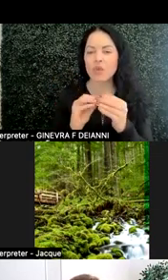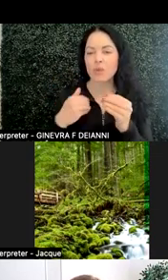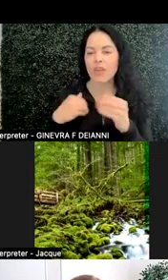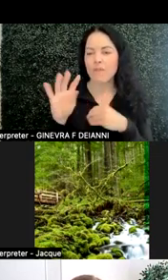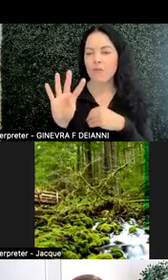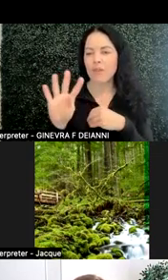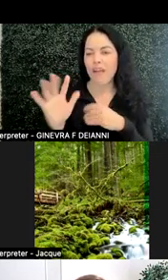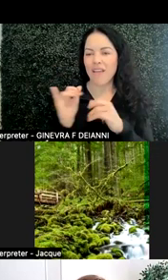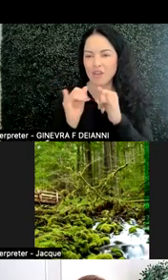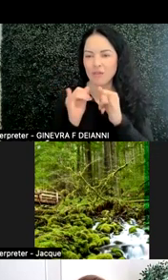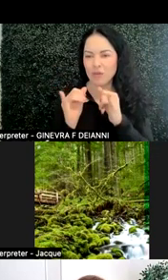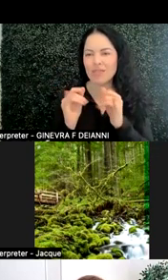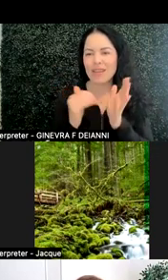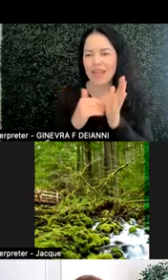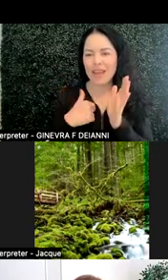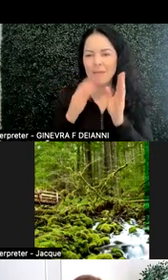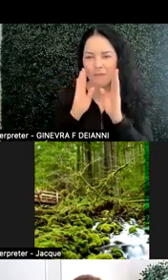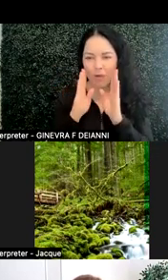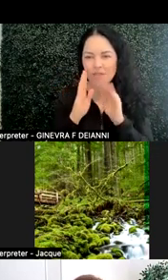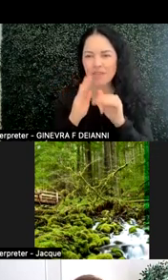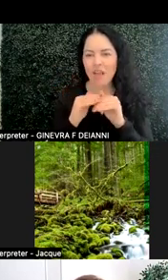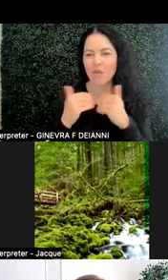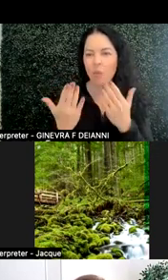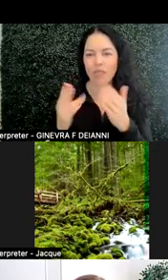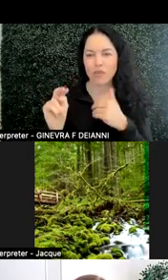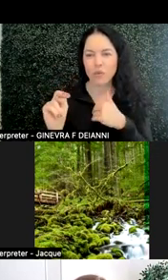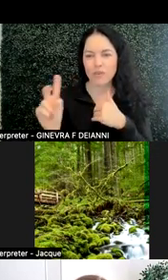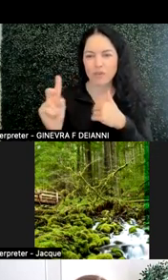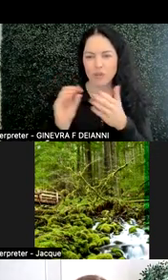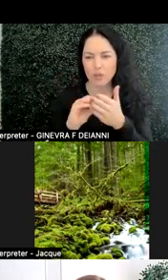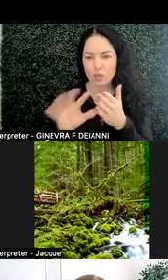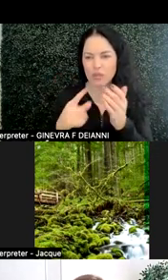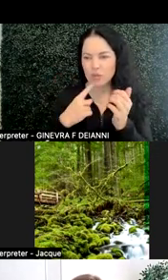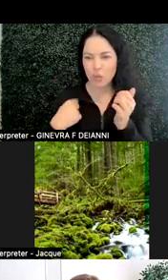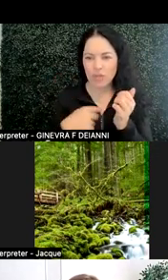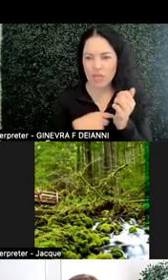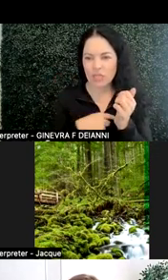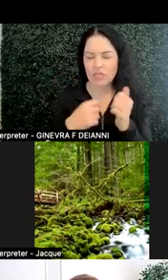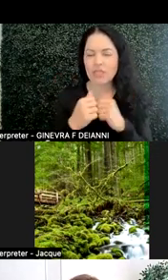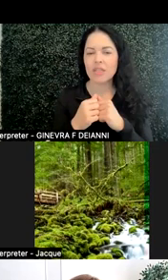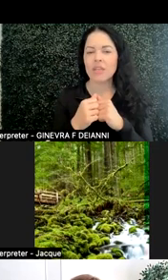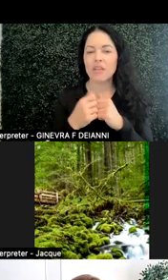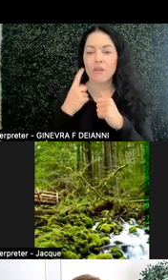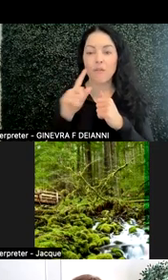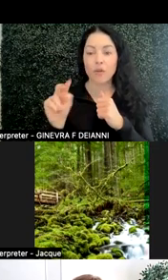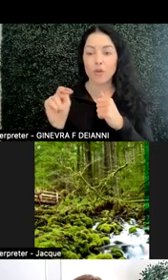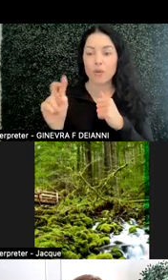But again, I'm focusing on what the neurodiverse students told us. As far as neurodiversity and definition,